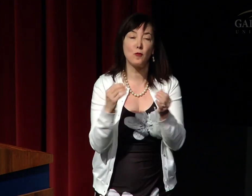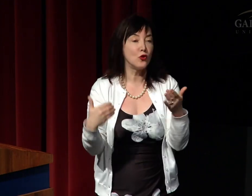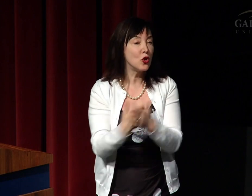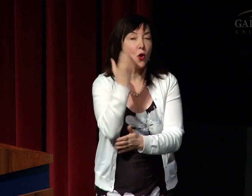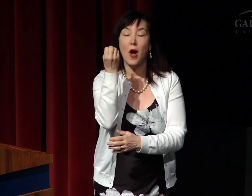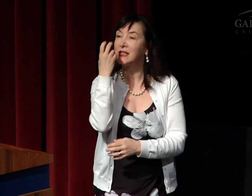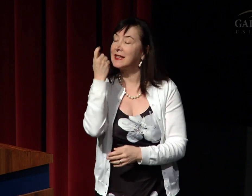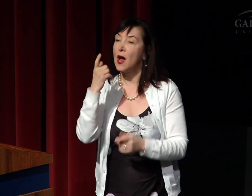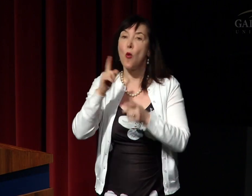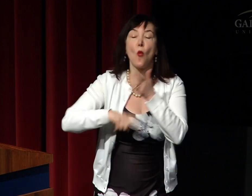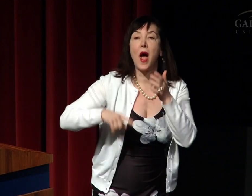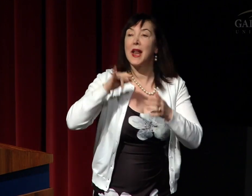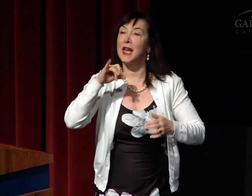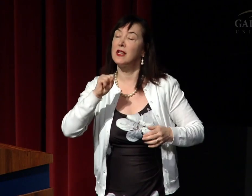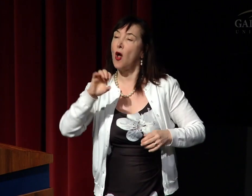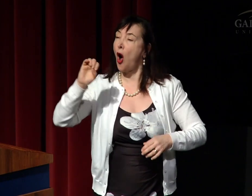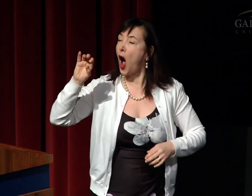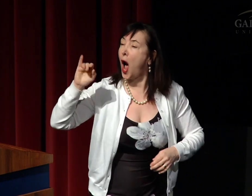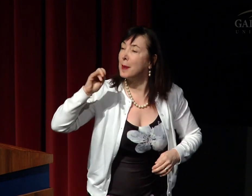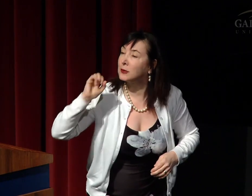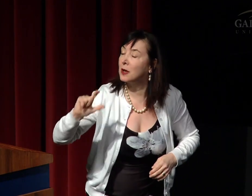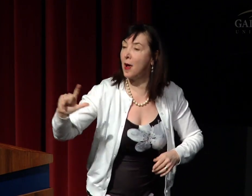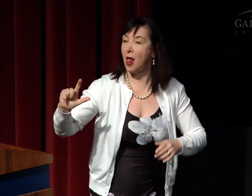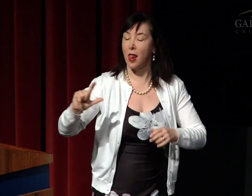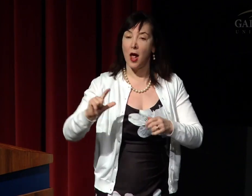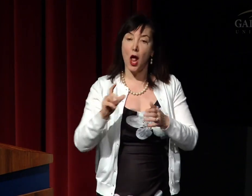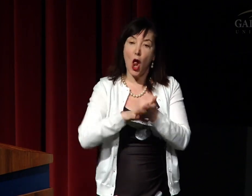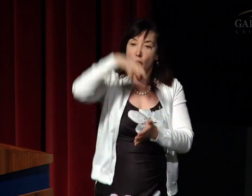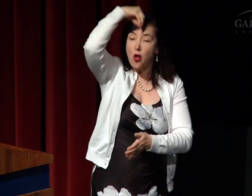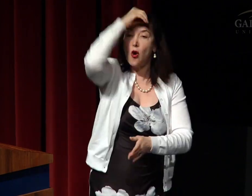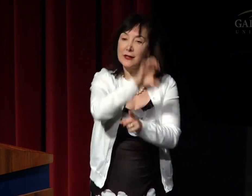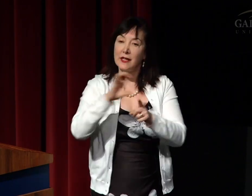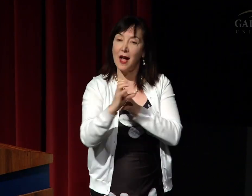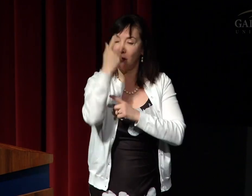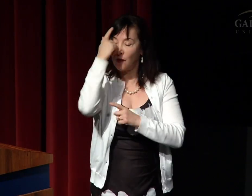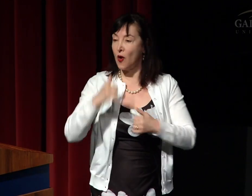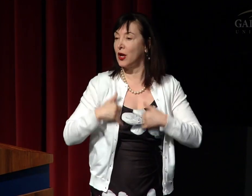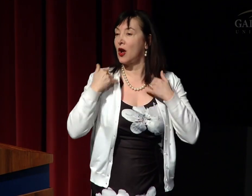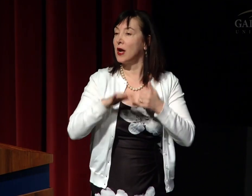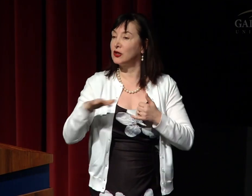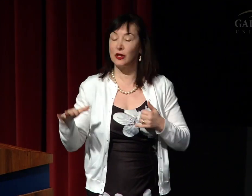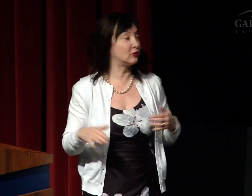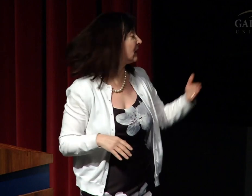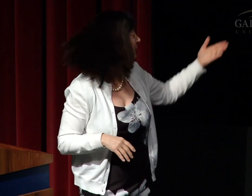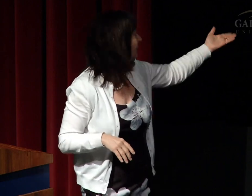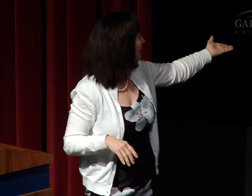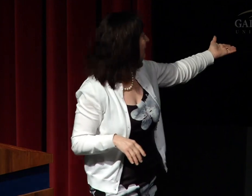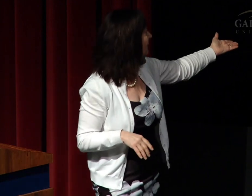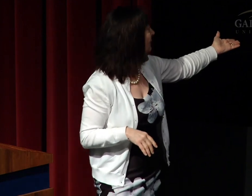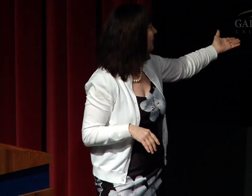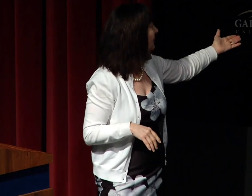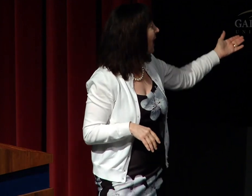about what is optimal for learning conditions for young children.